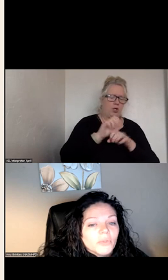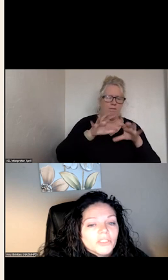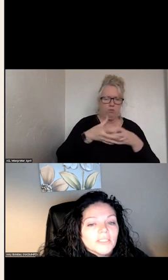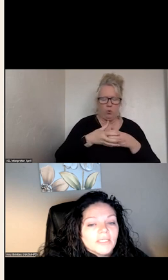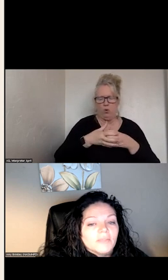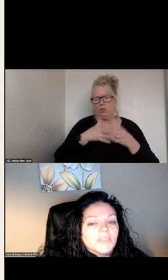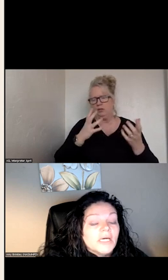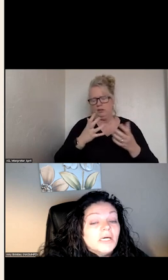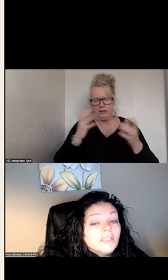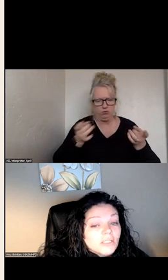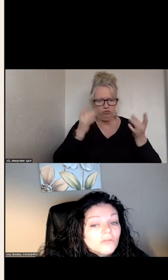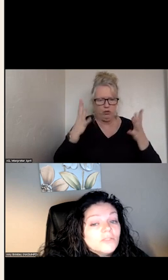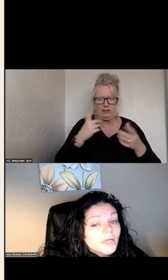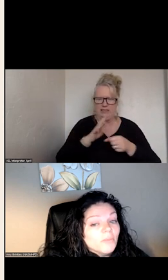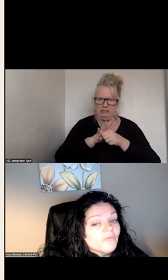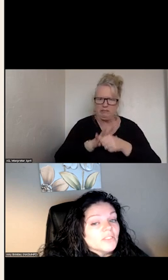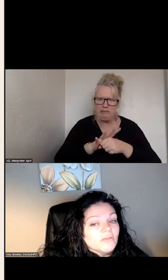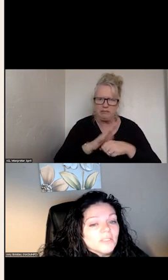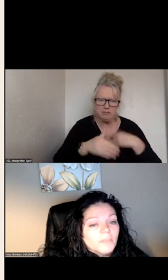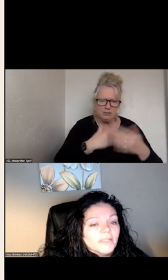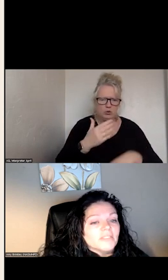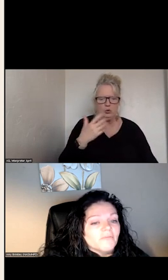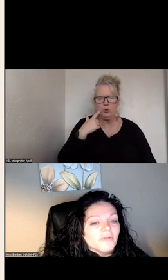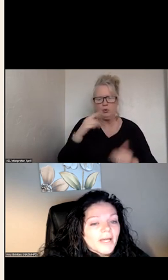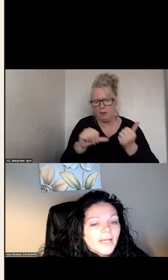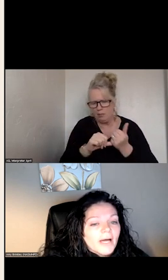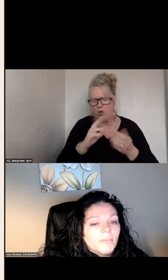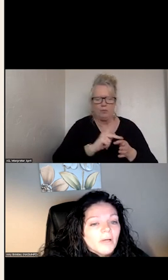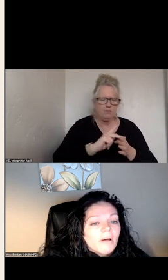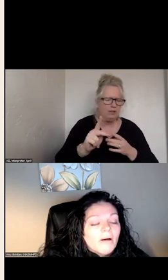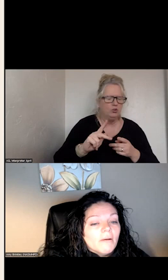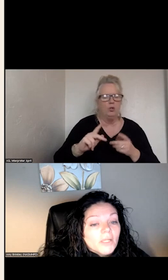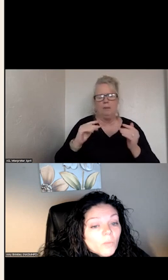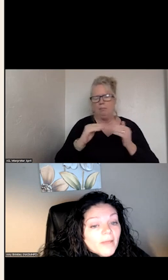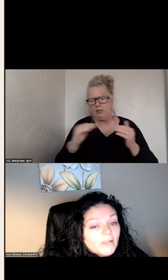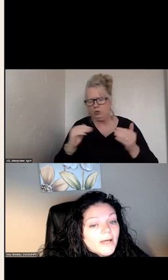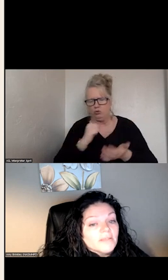PUSH TO USE THE PEER PROFESSIONALS TO FILL THAT GAP TO ALLOW